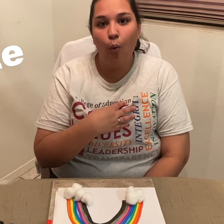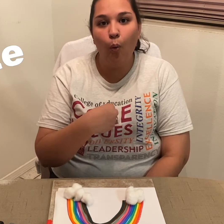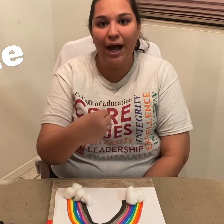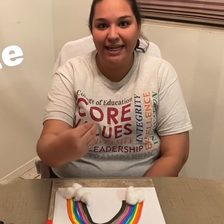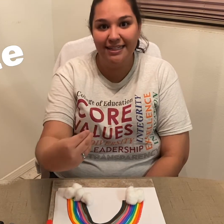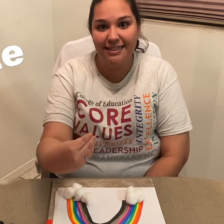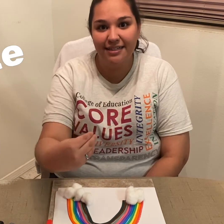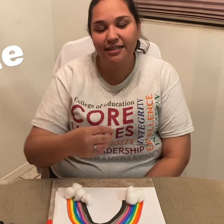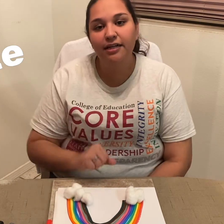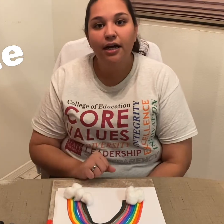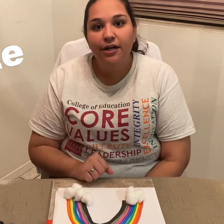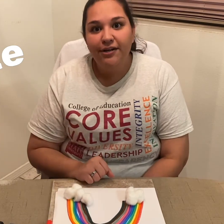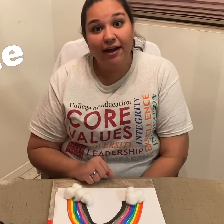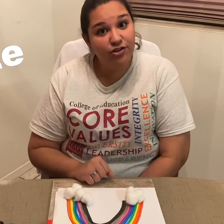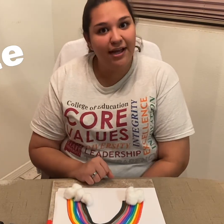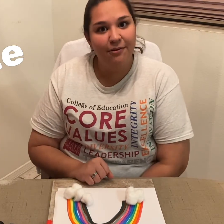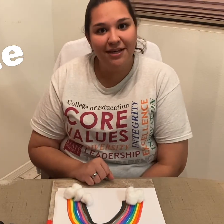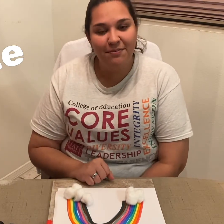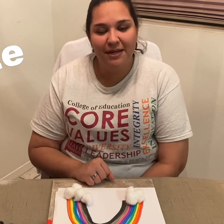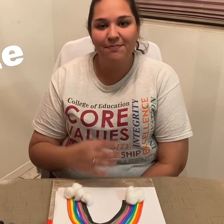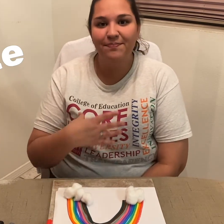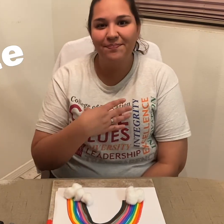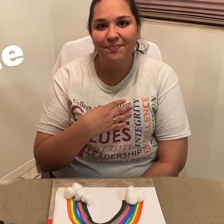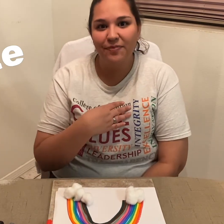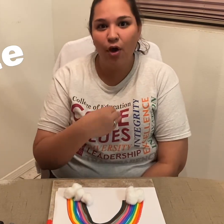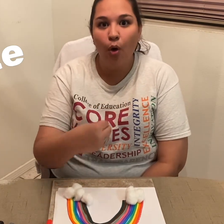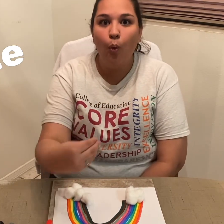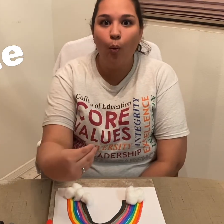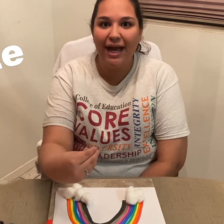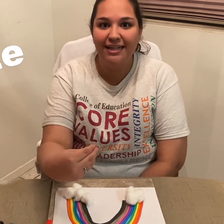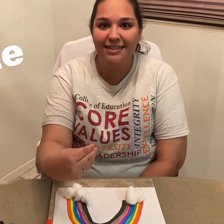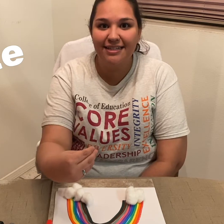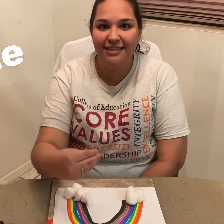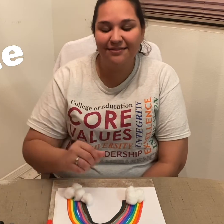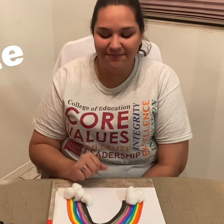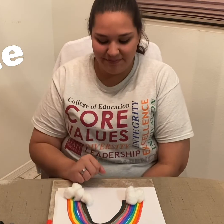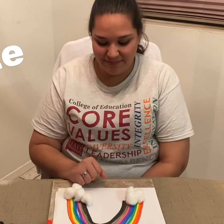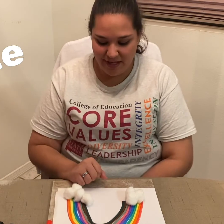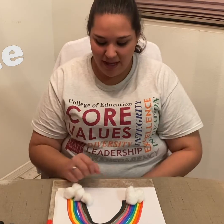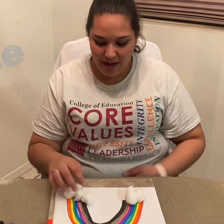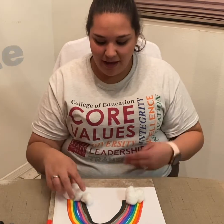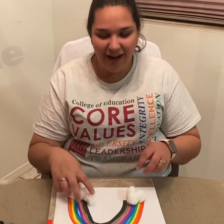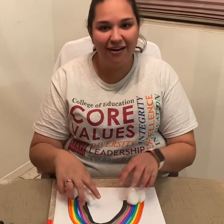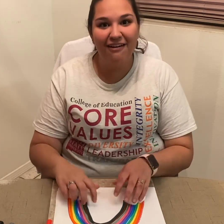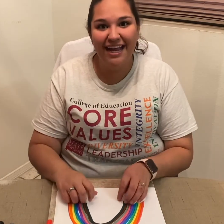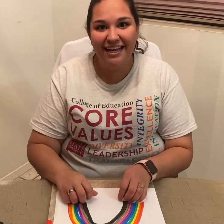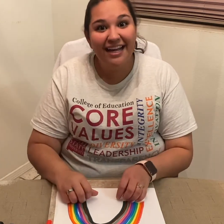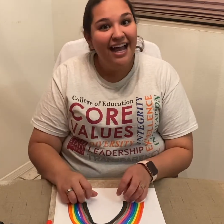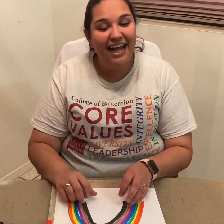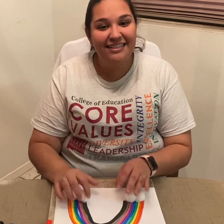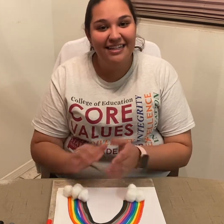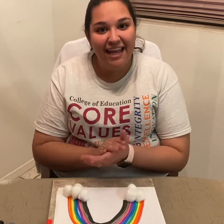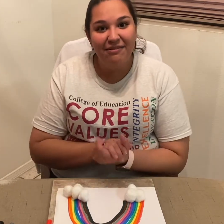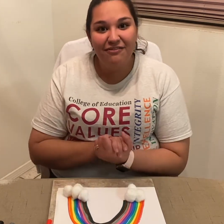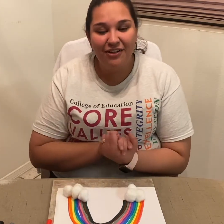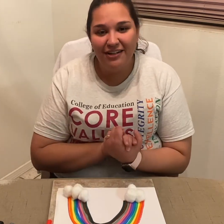*signs 'white'* Now, try it with me! *Signs 'white'* Alright, and today we've learned